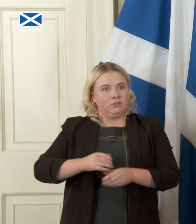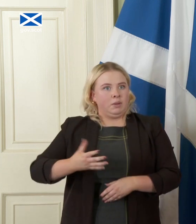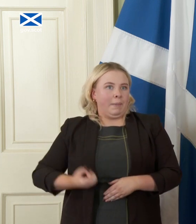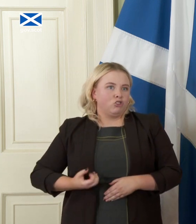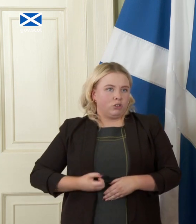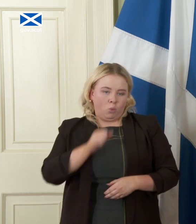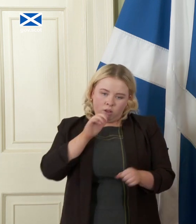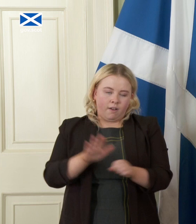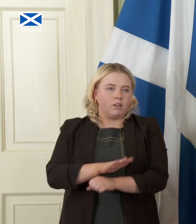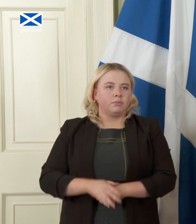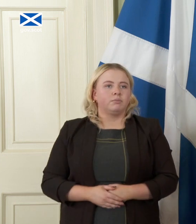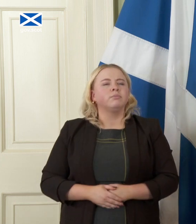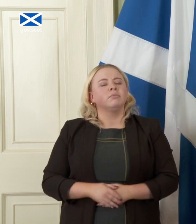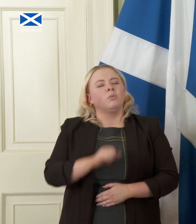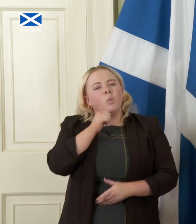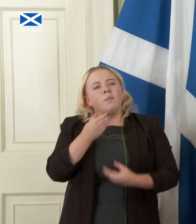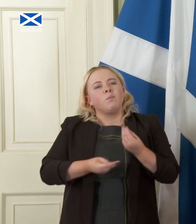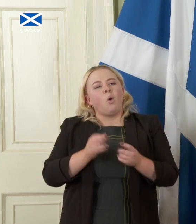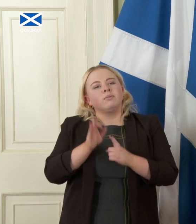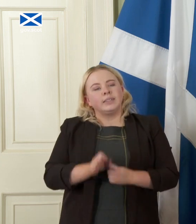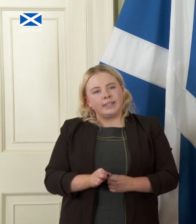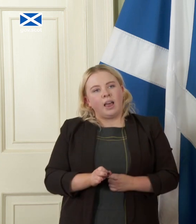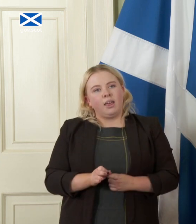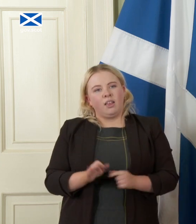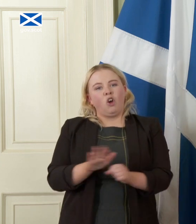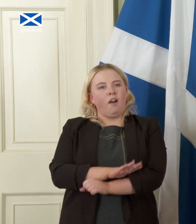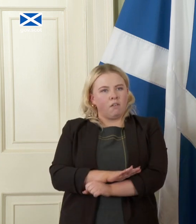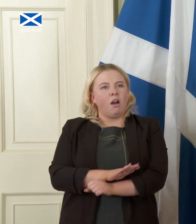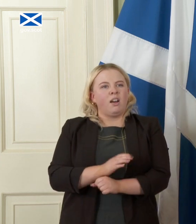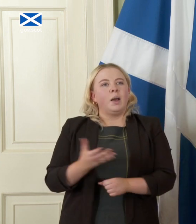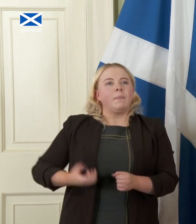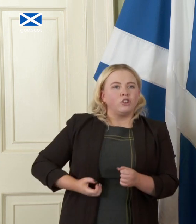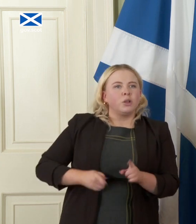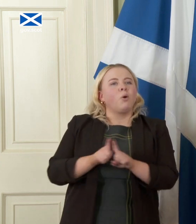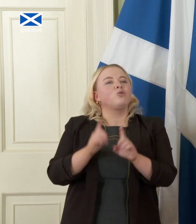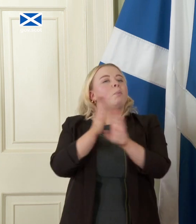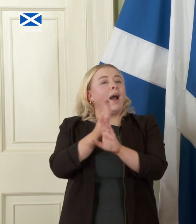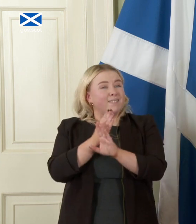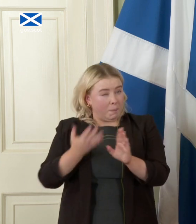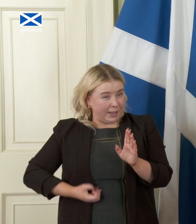on pensions which will cover the state pension but also the arrangements for private pensions